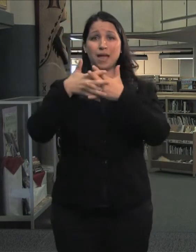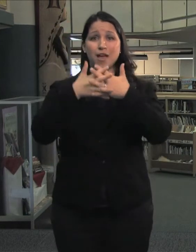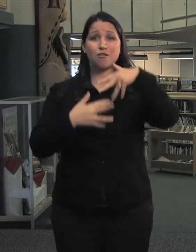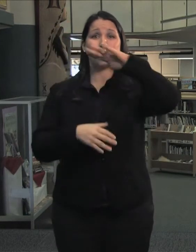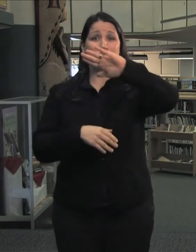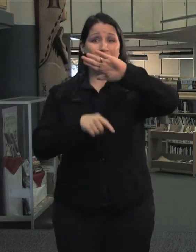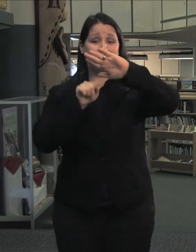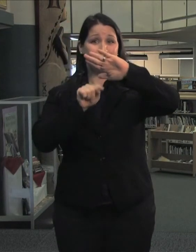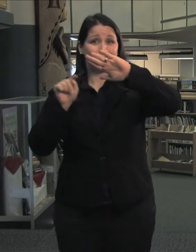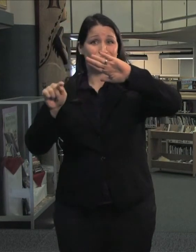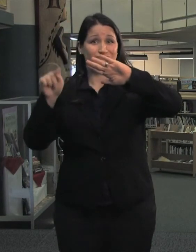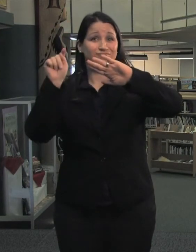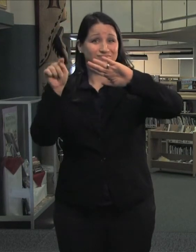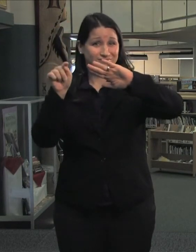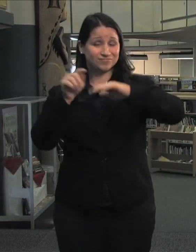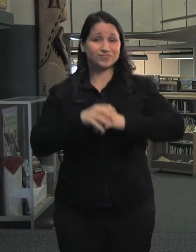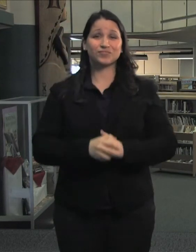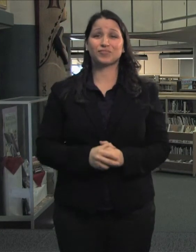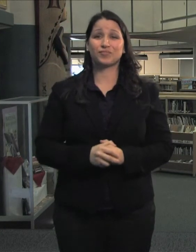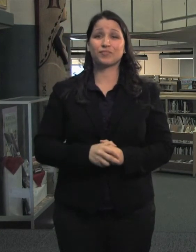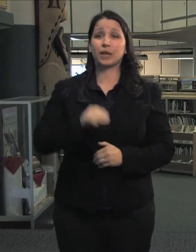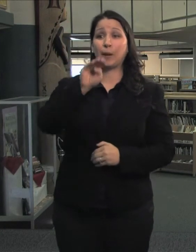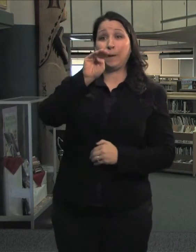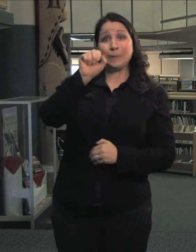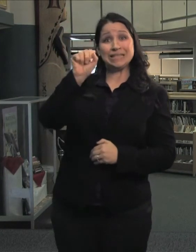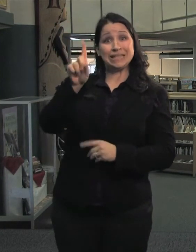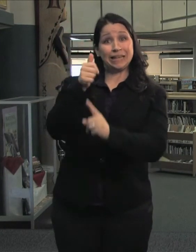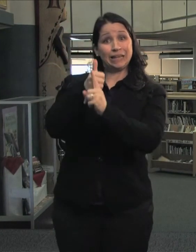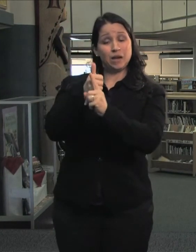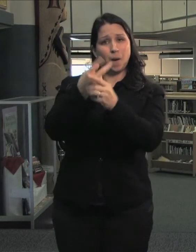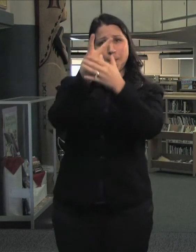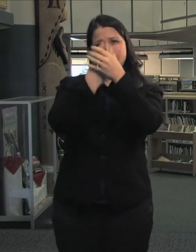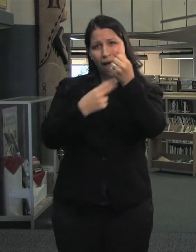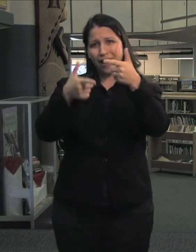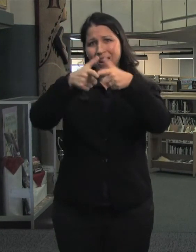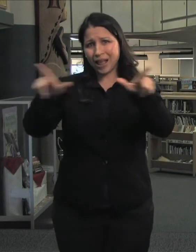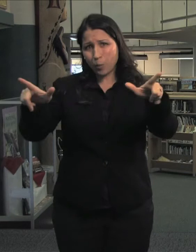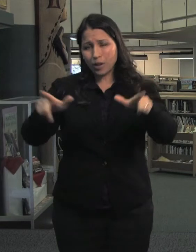and its territories. MSSD provides a bilingual